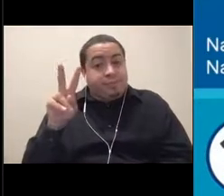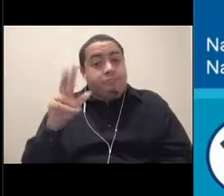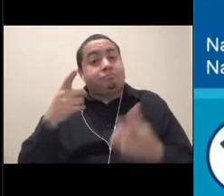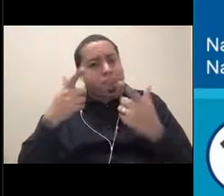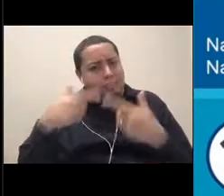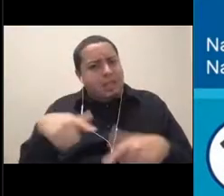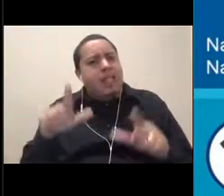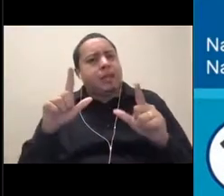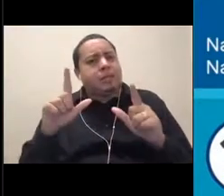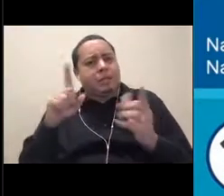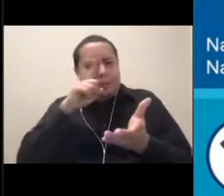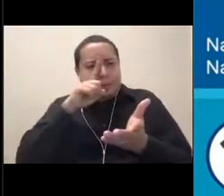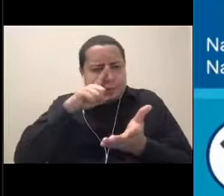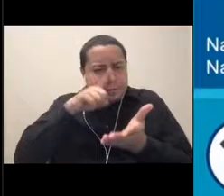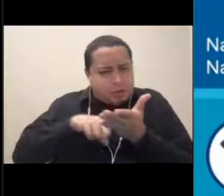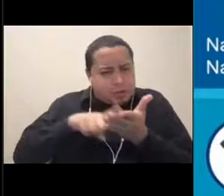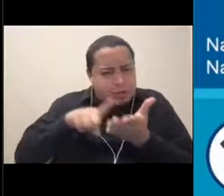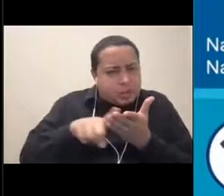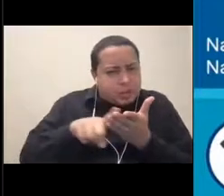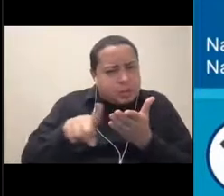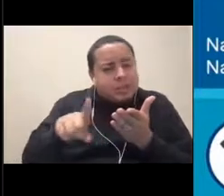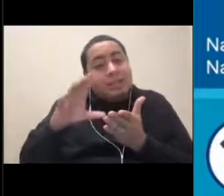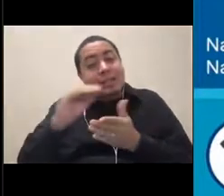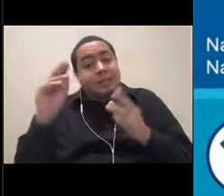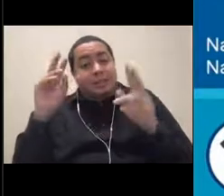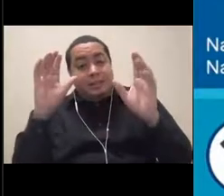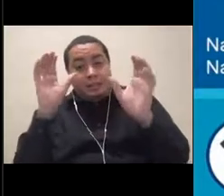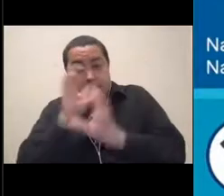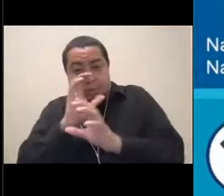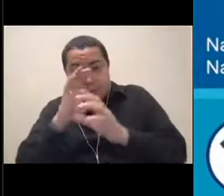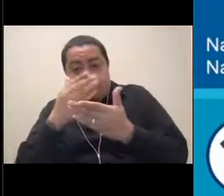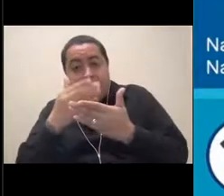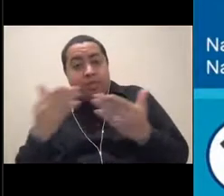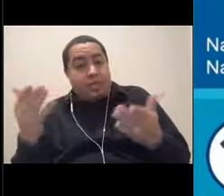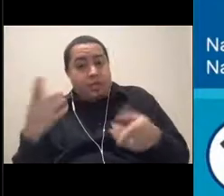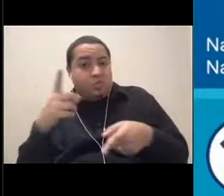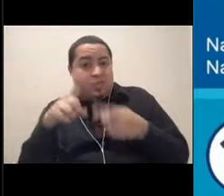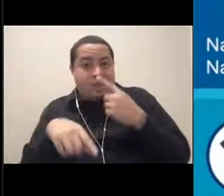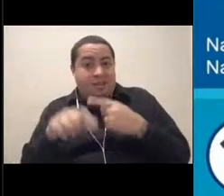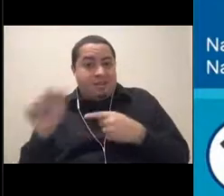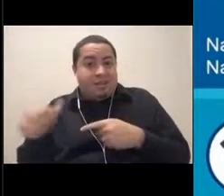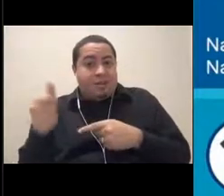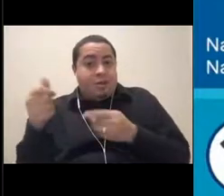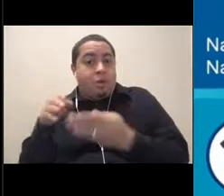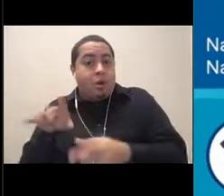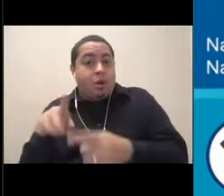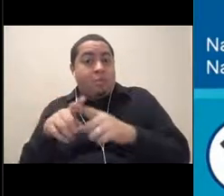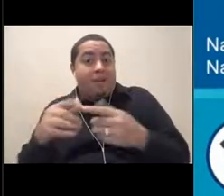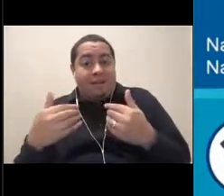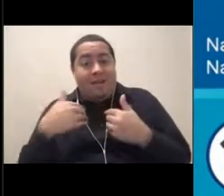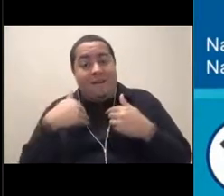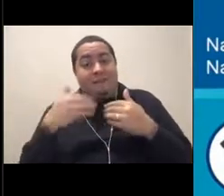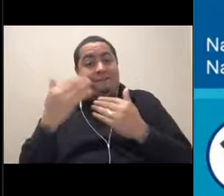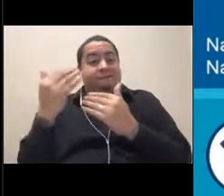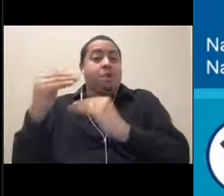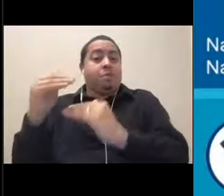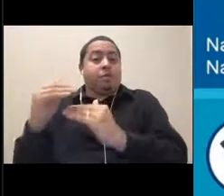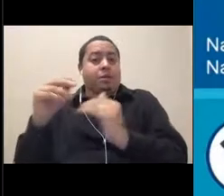research in the deep sea and explore things we wouldn't be able to any other way, they have their limitations, right? They have these bright lights